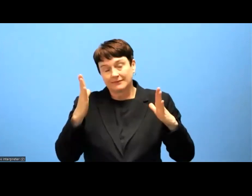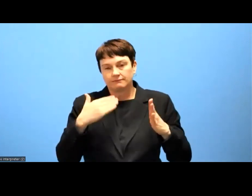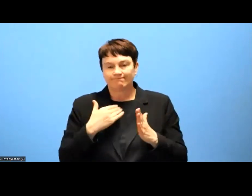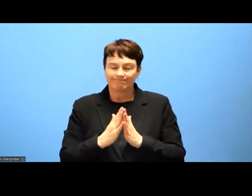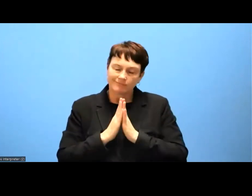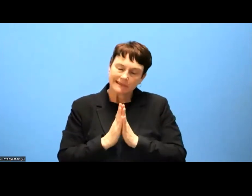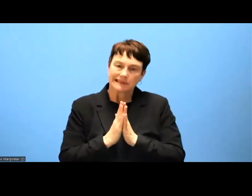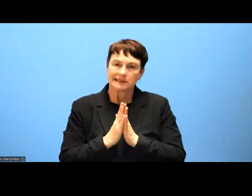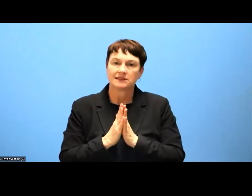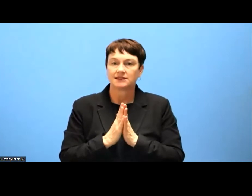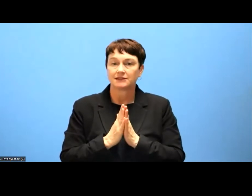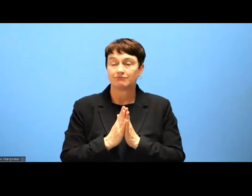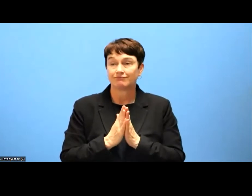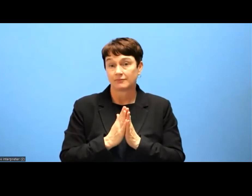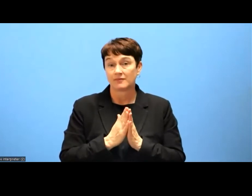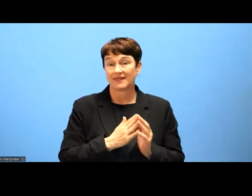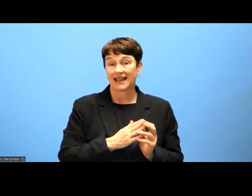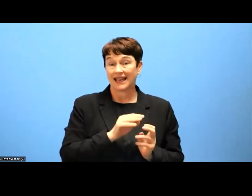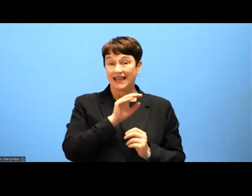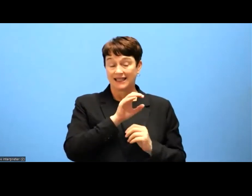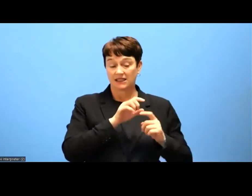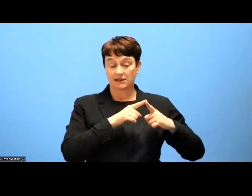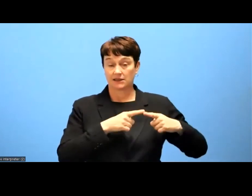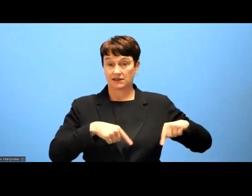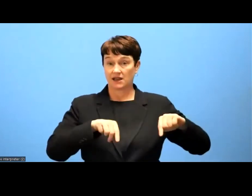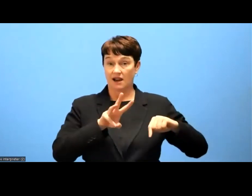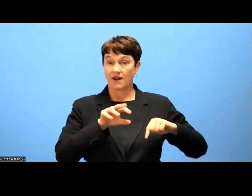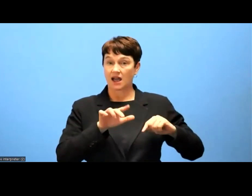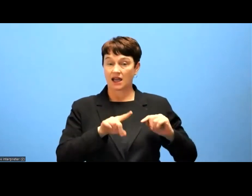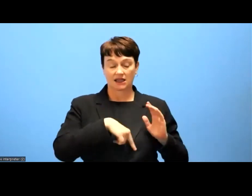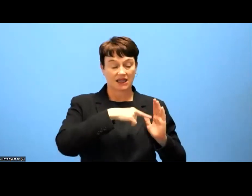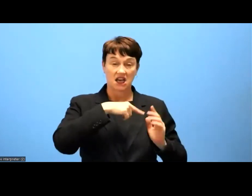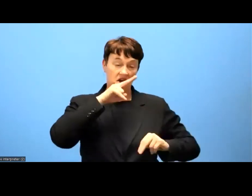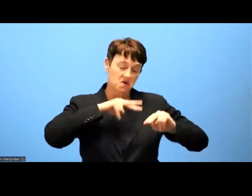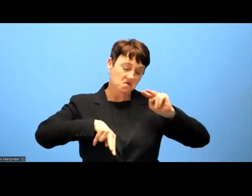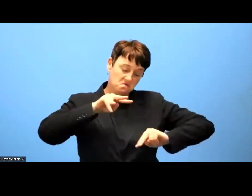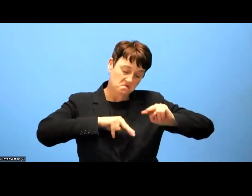evaluation of the directive, the Commission realize and the Member States realize that